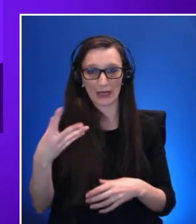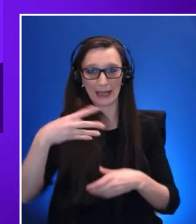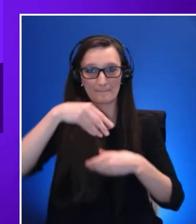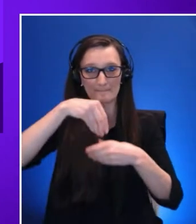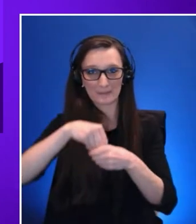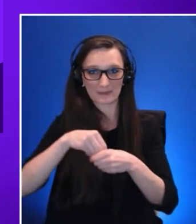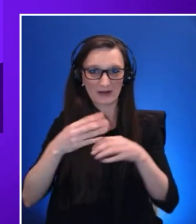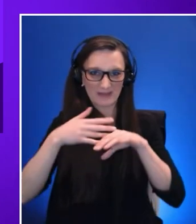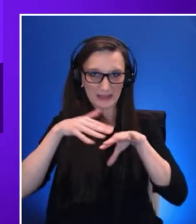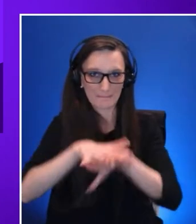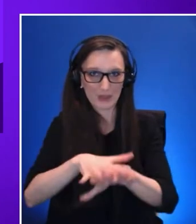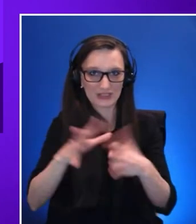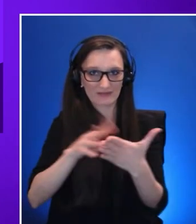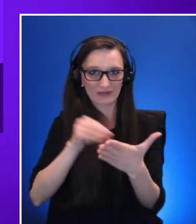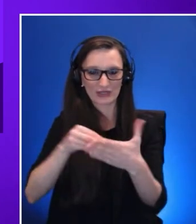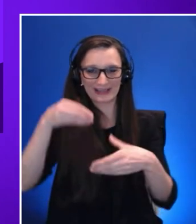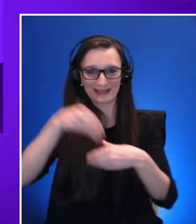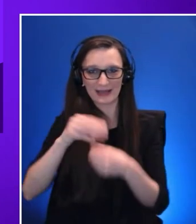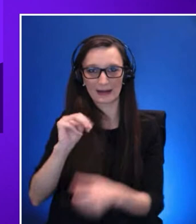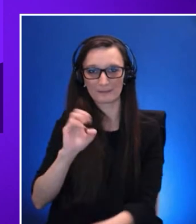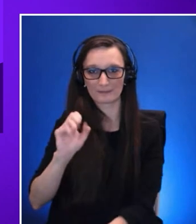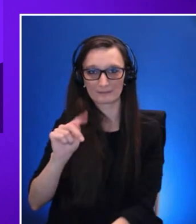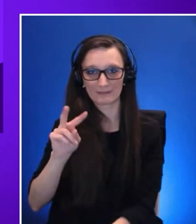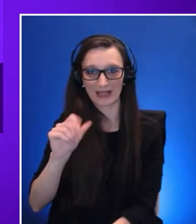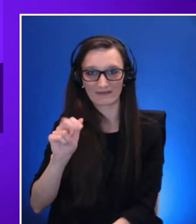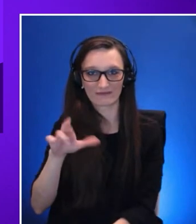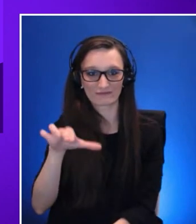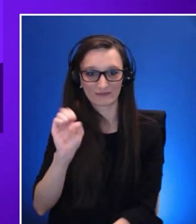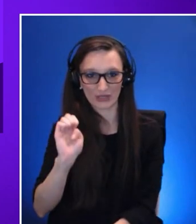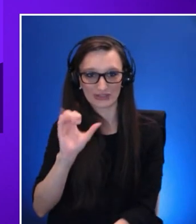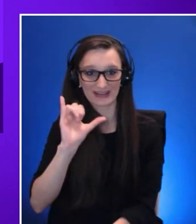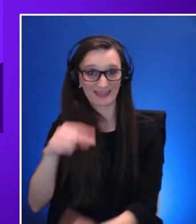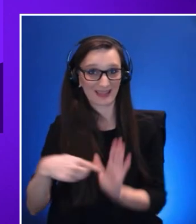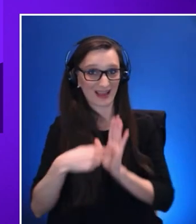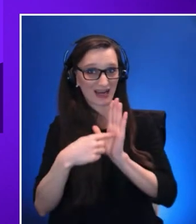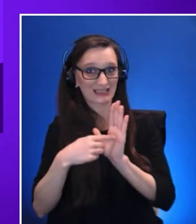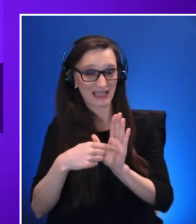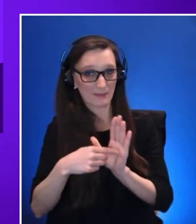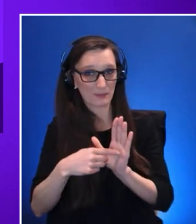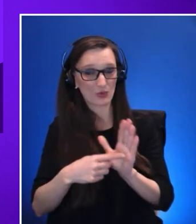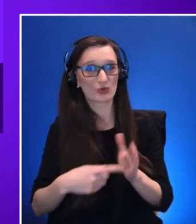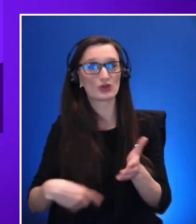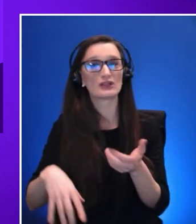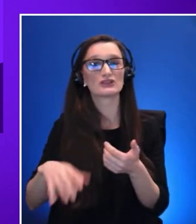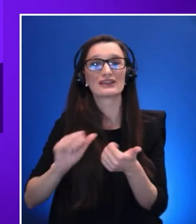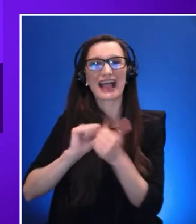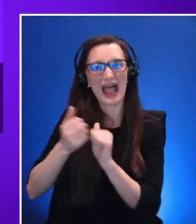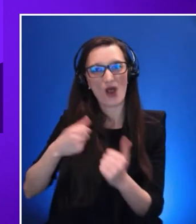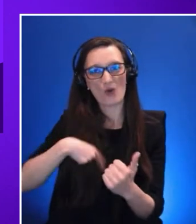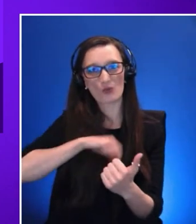example represents how we approach accessibility when working with partners and vendors. It's